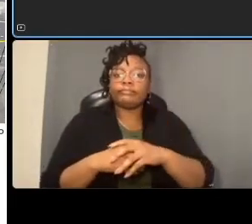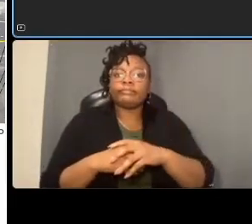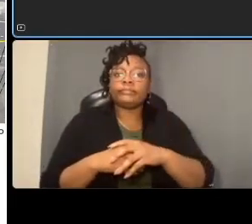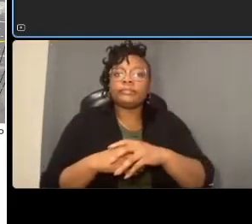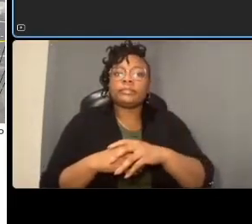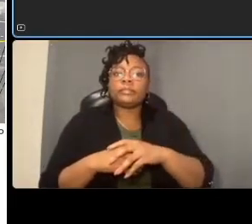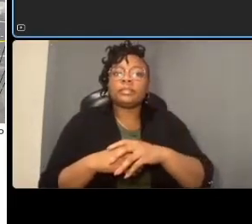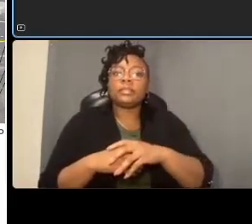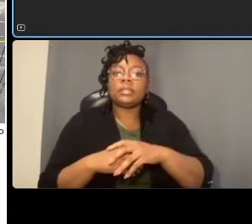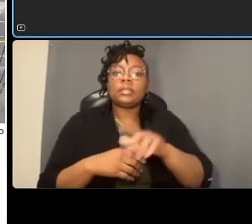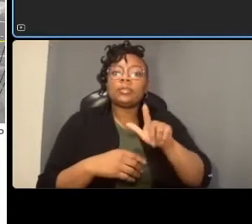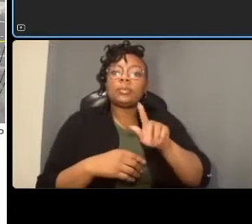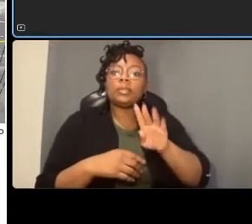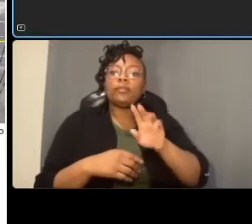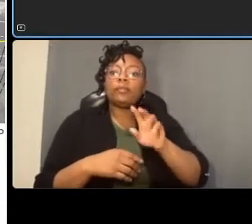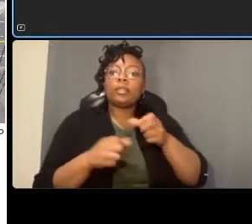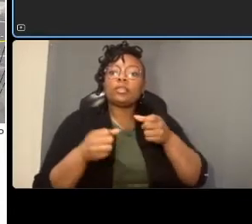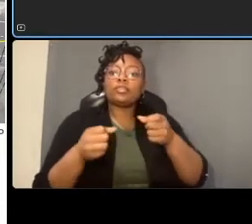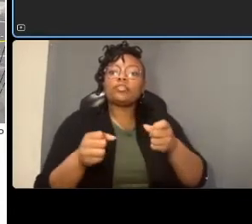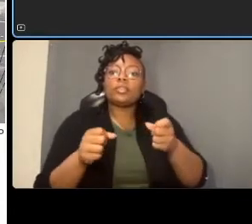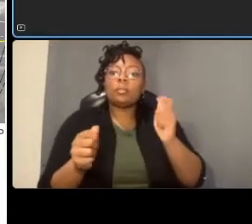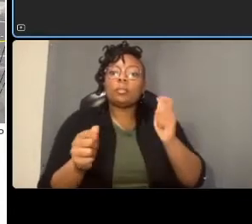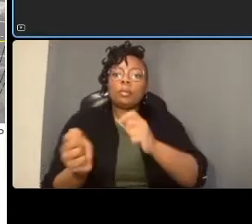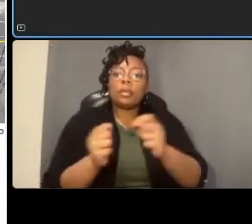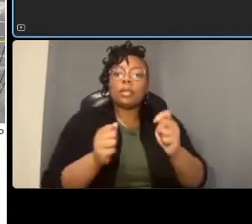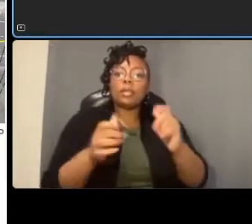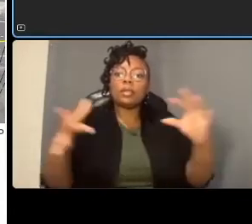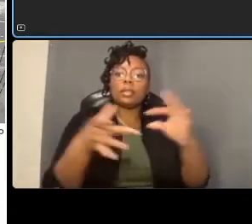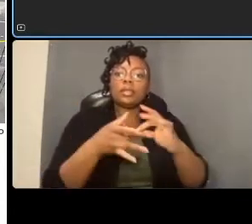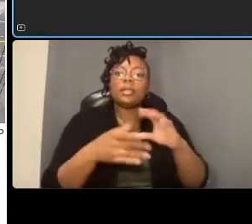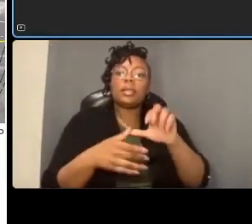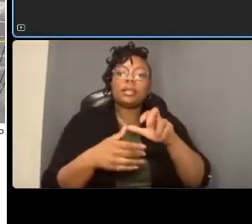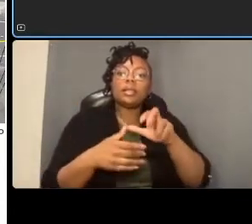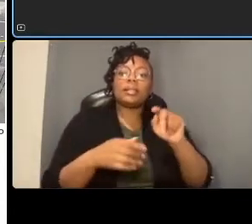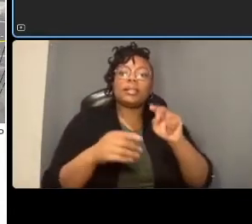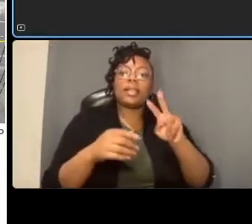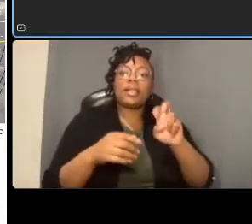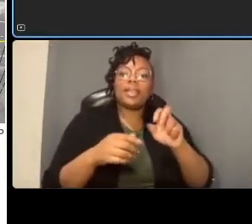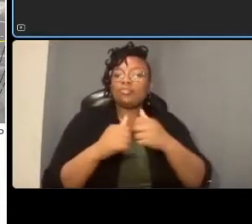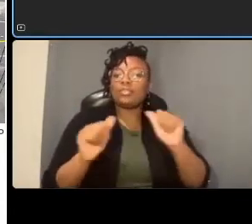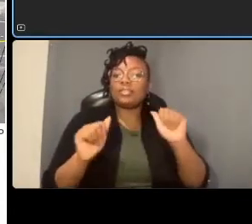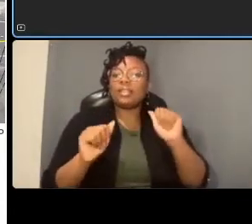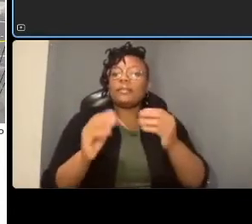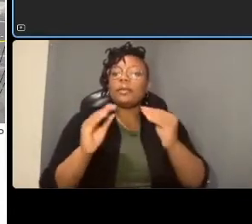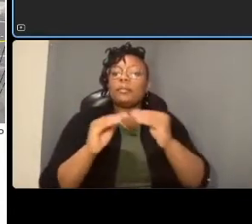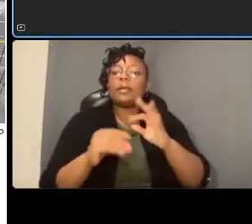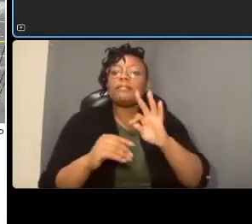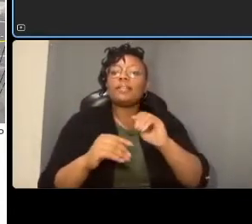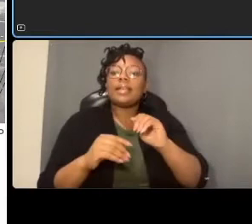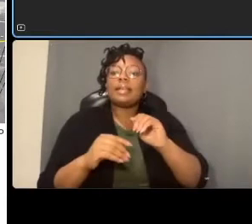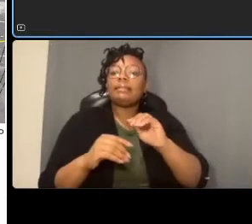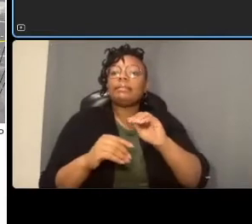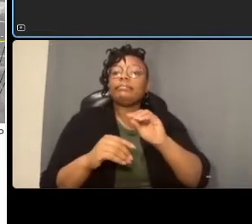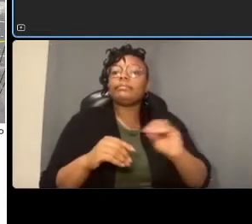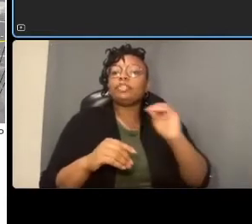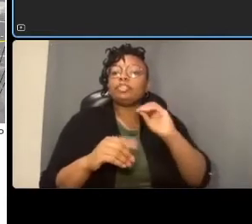connecticut avenue in a safer fashion more of a 90 degree angle and no dedicated turn lanes are